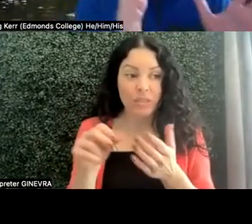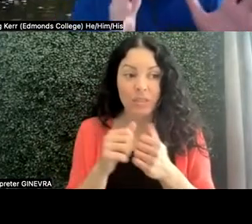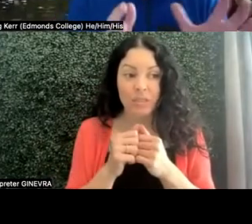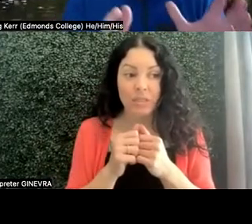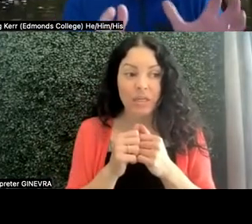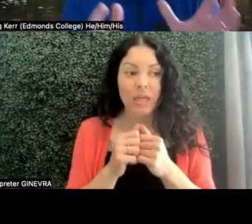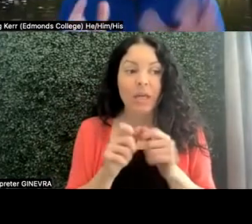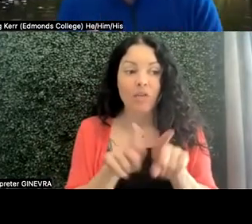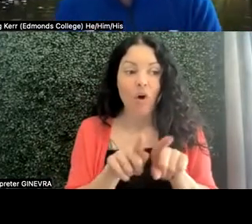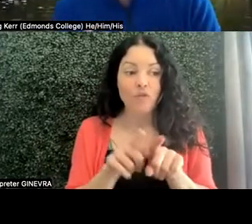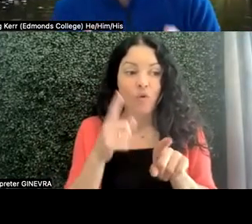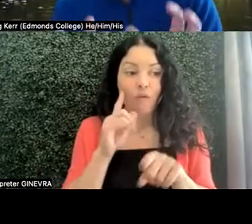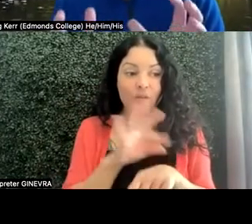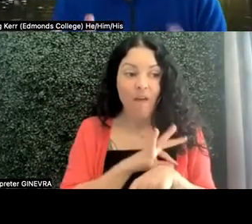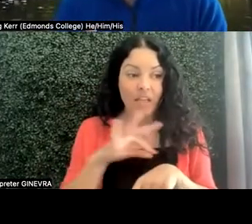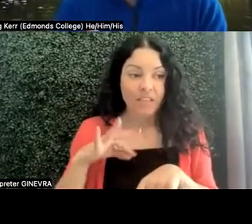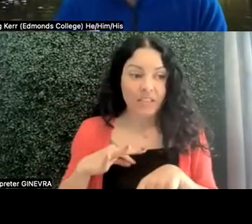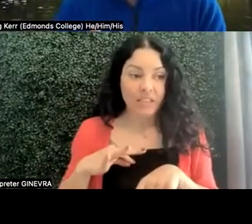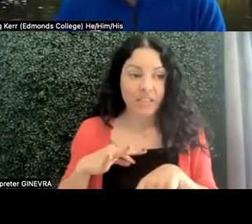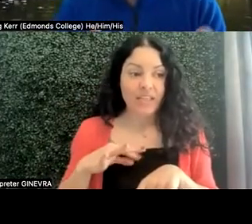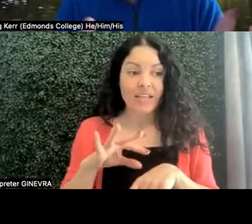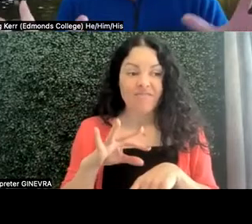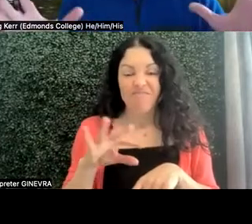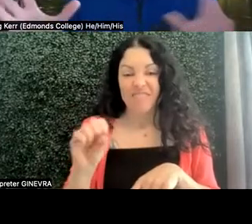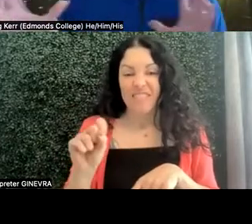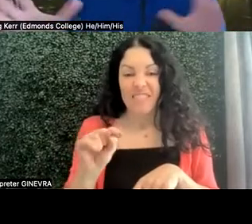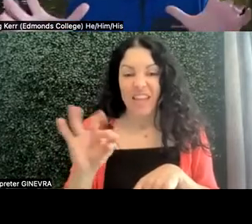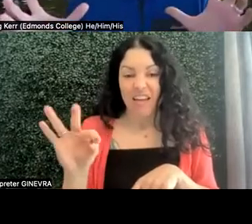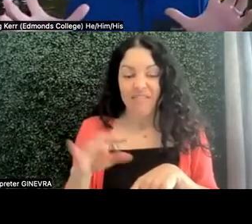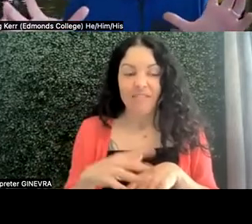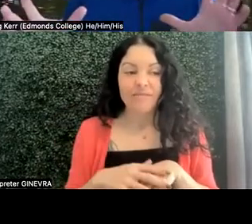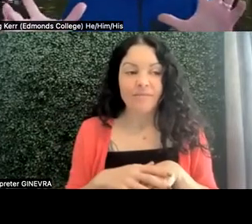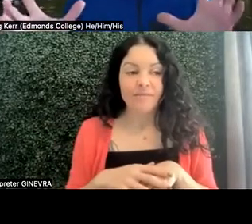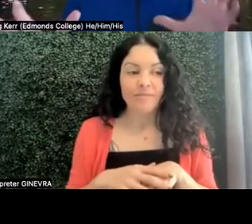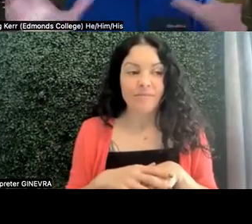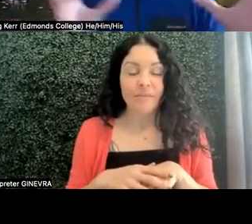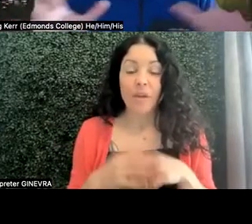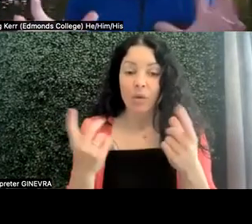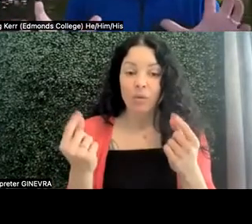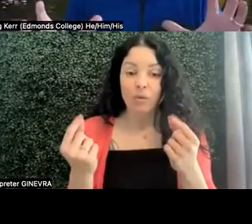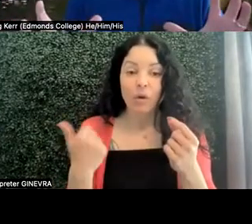They're are also four faculty and staff members, and what we often do is we help translate.